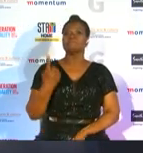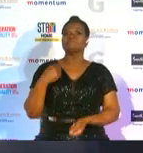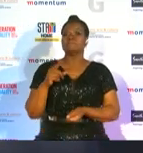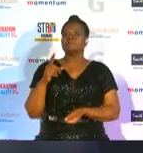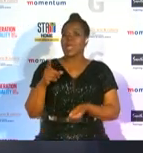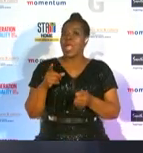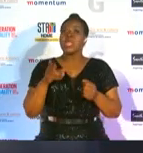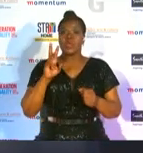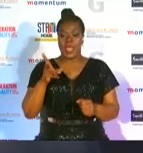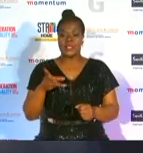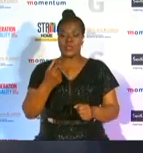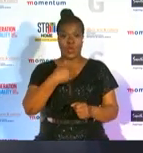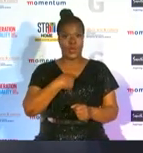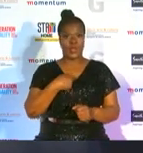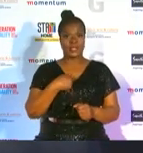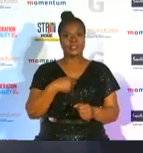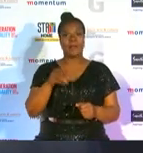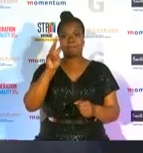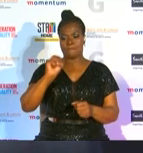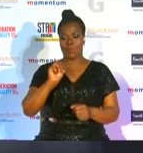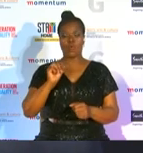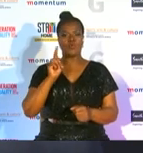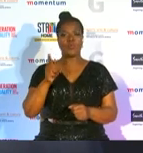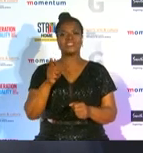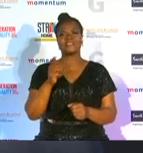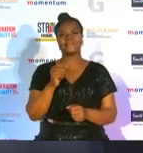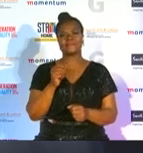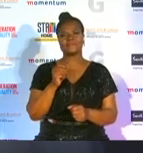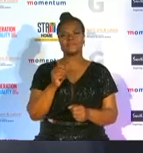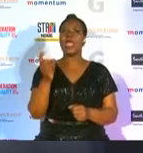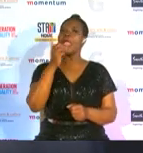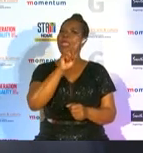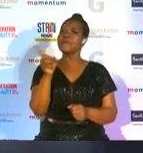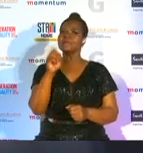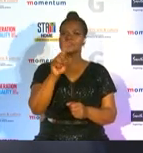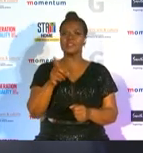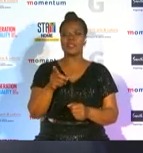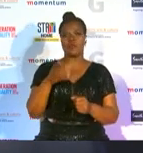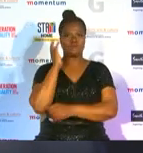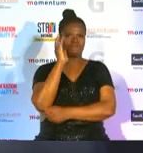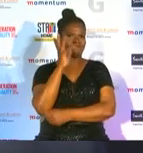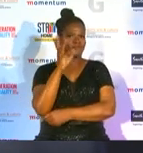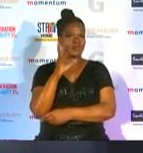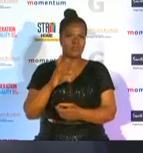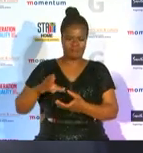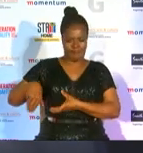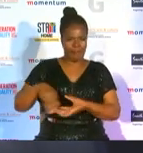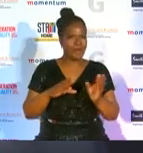memorable 2019 rugby world cup week in and out she presents to us the male dominated super rugby